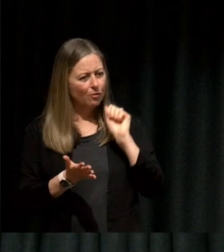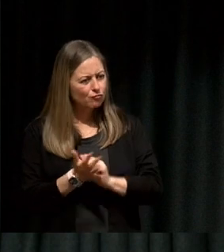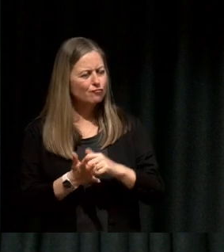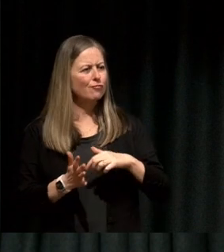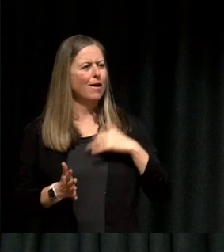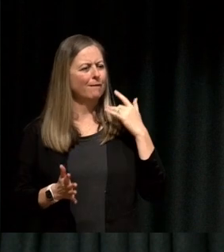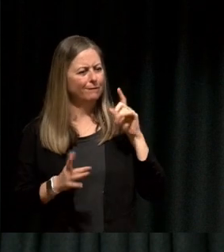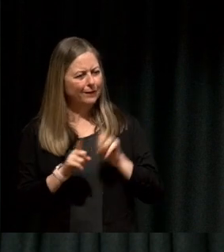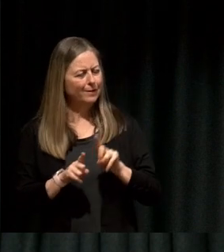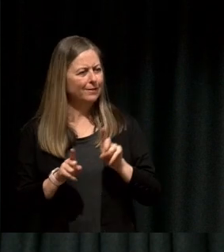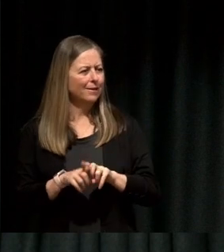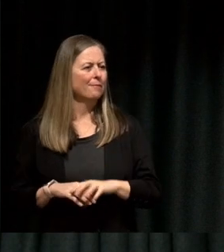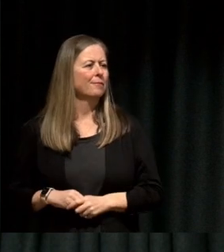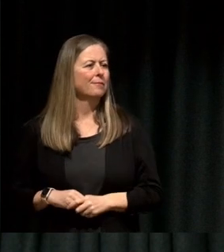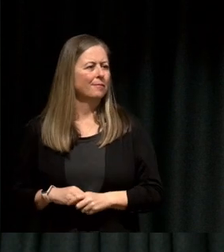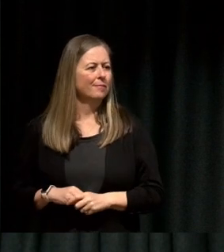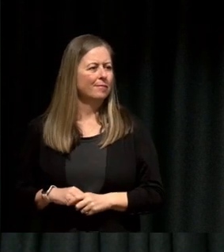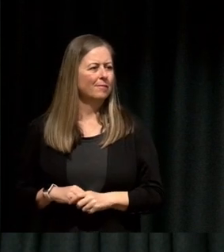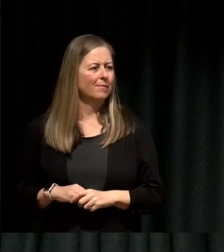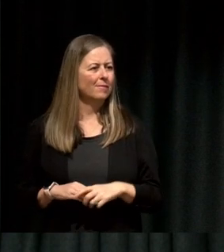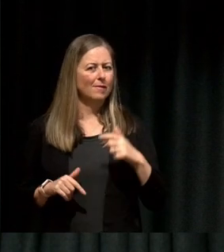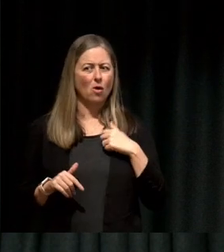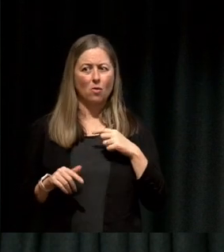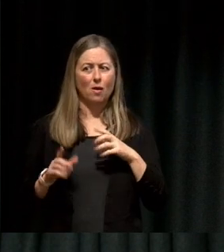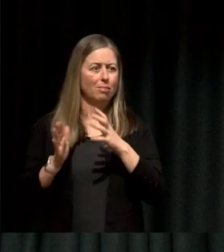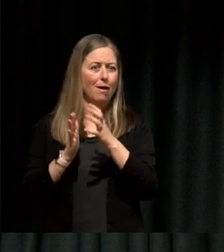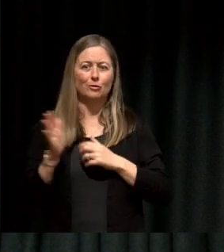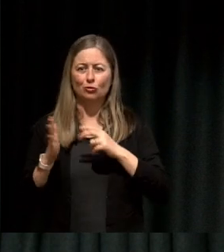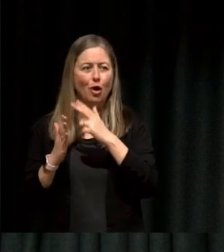And then I just started stealing, so I literally stole like an artist and stole something,